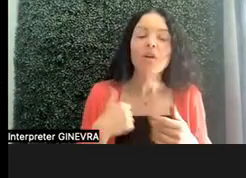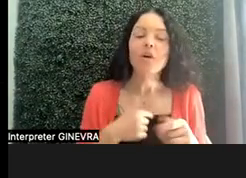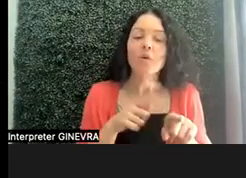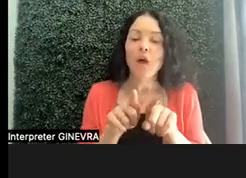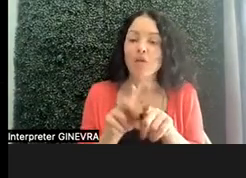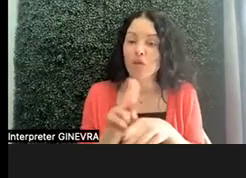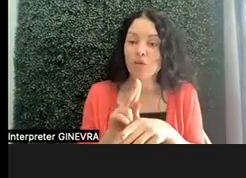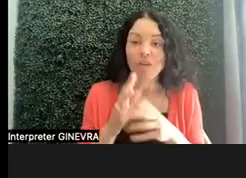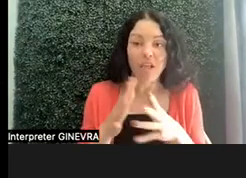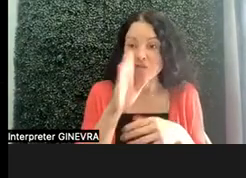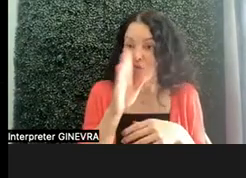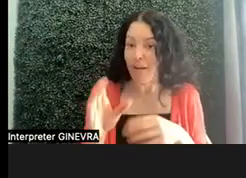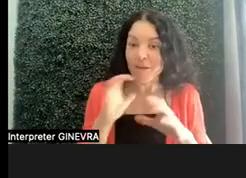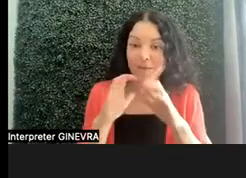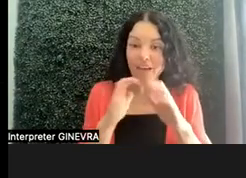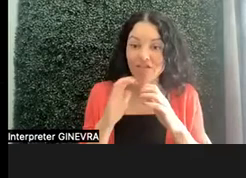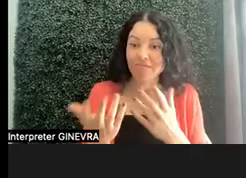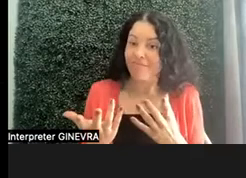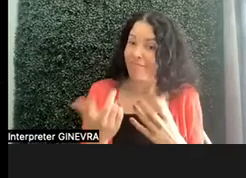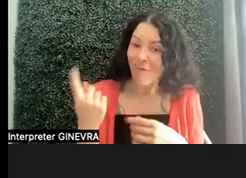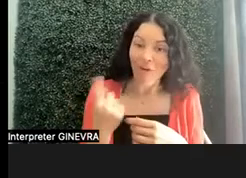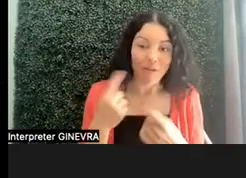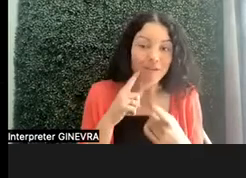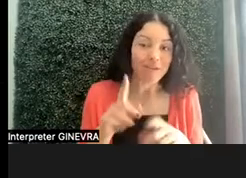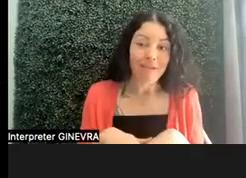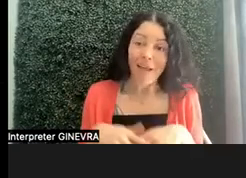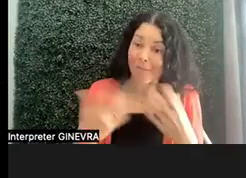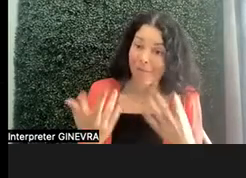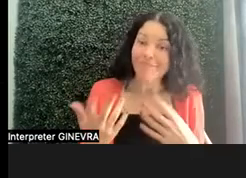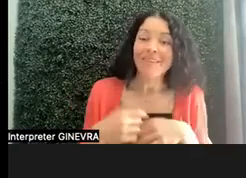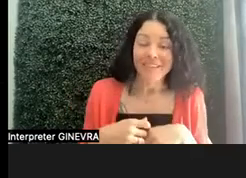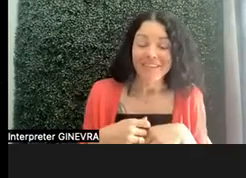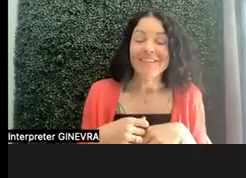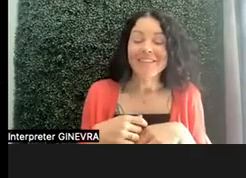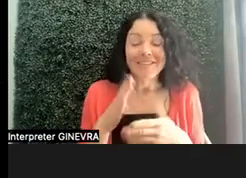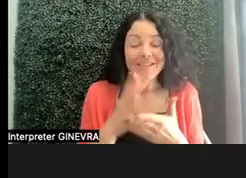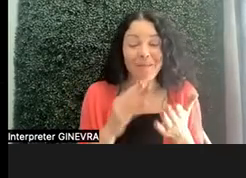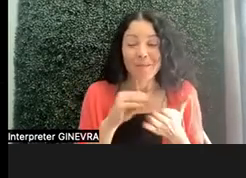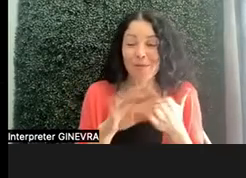Never failed, some students were late sleepers or they would forget to log in, so being